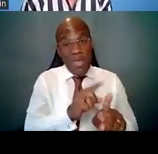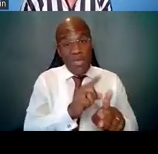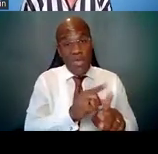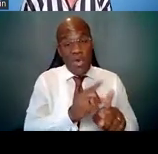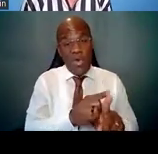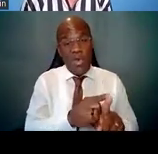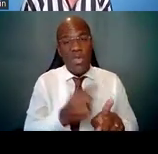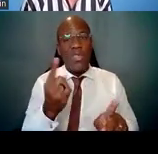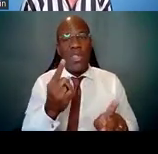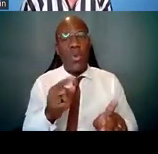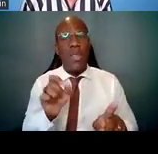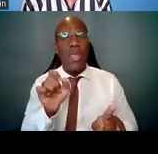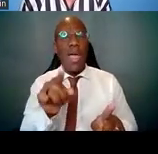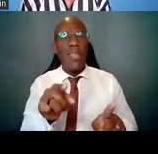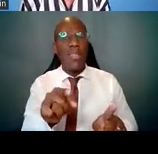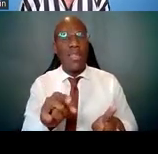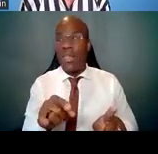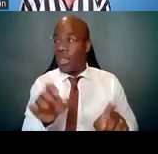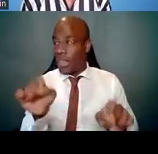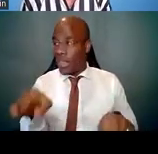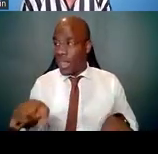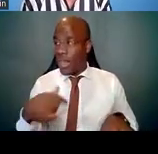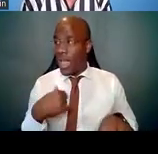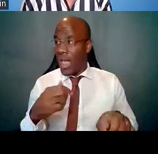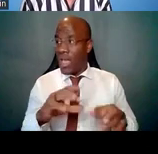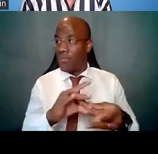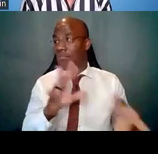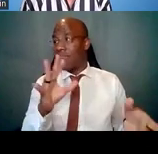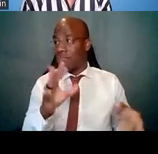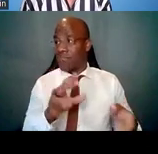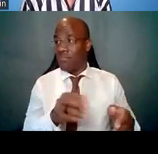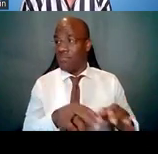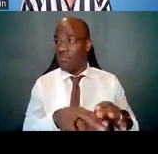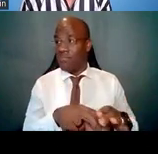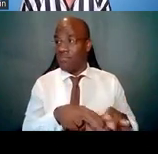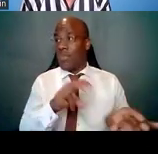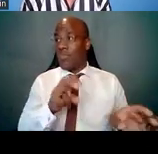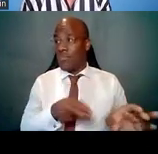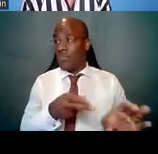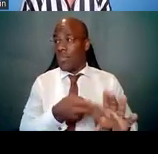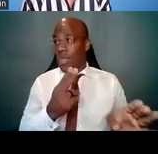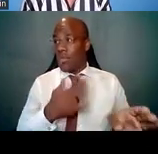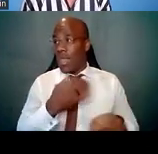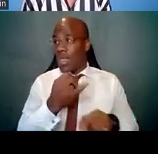That's kind of a huge step, and something that may not be something you can undertake.